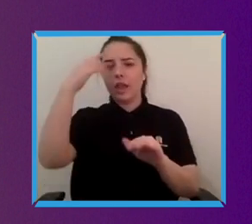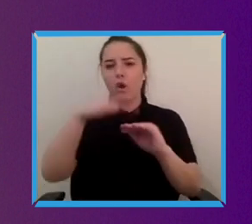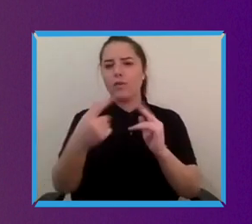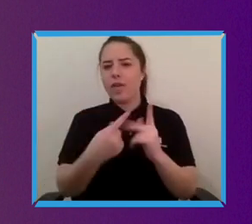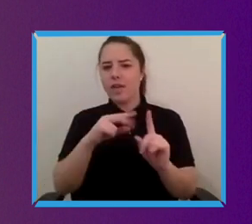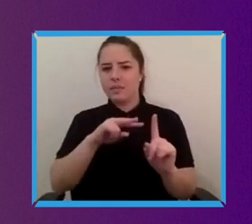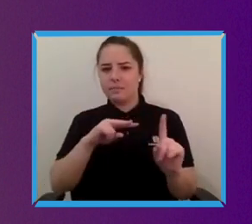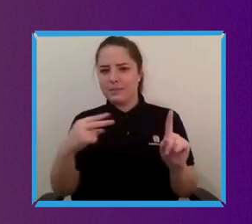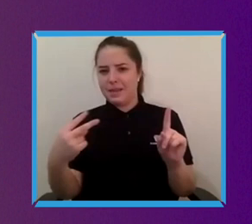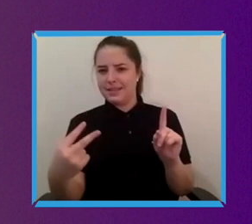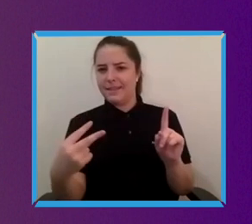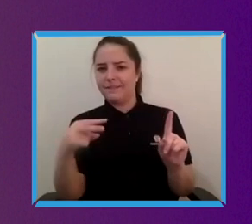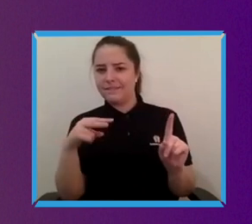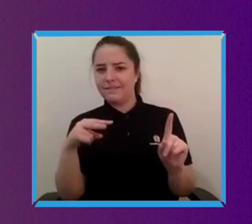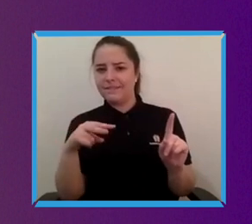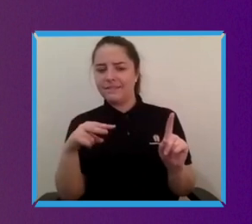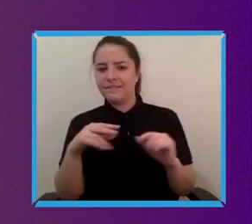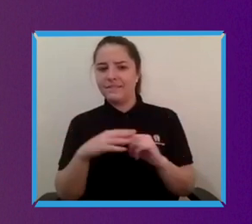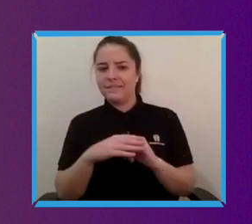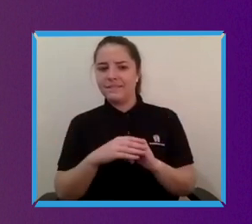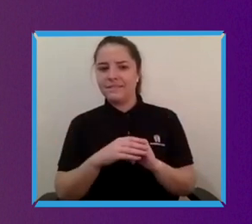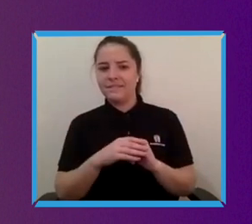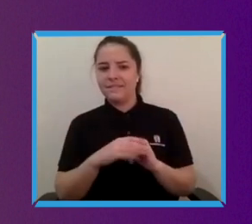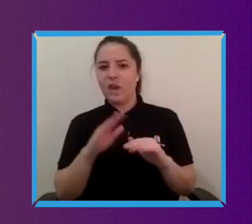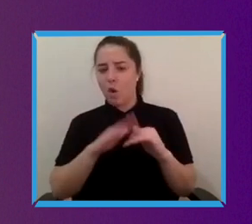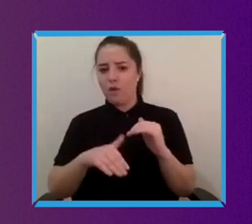on working practices or anything else customers,